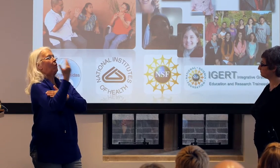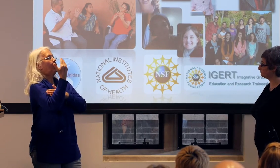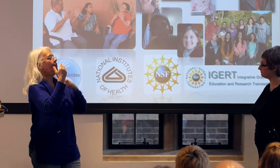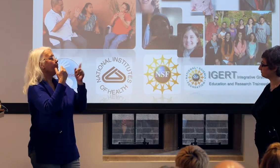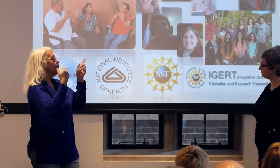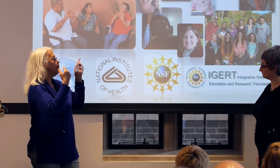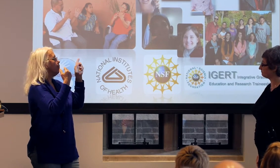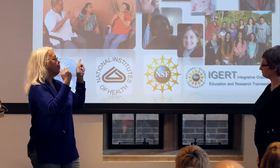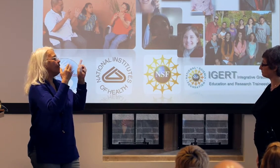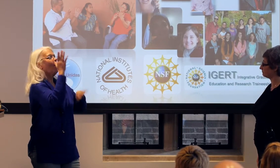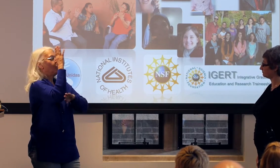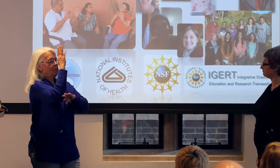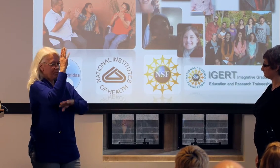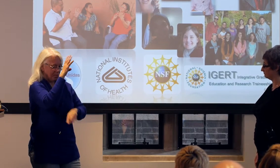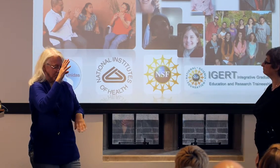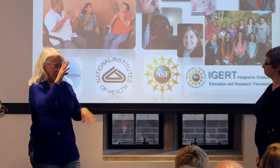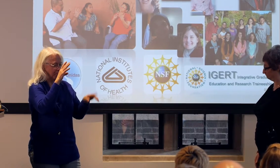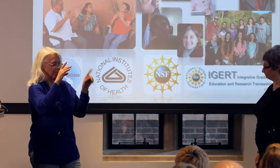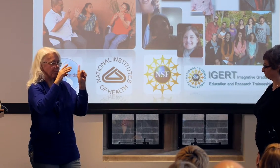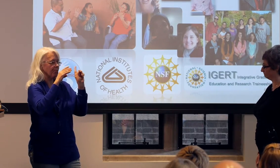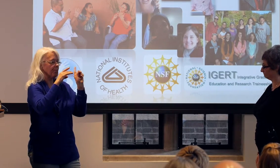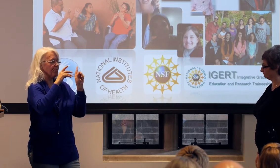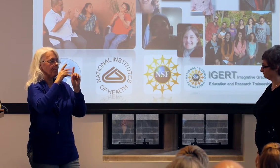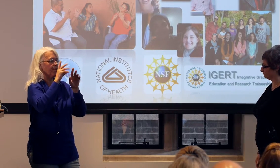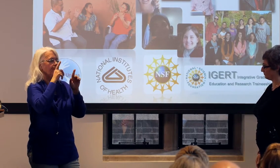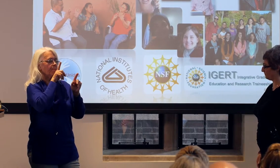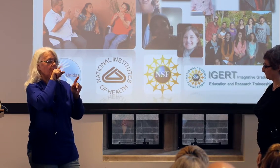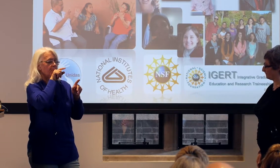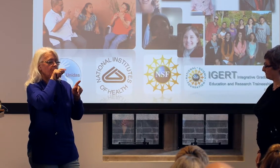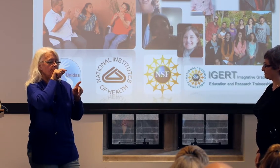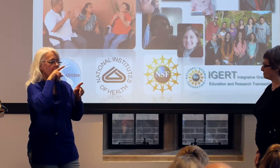[Translator] I saw that you gave another talk this afternoon, not this morning,